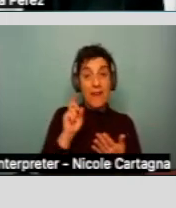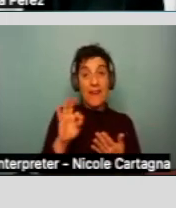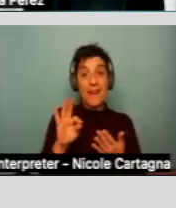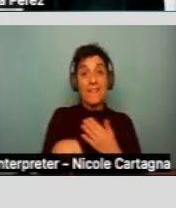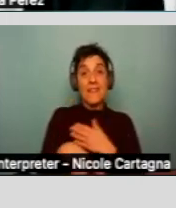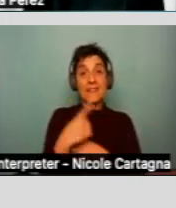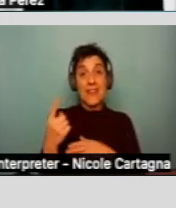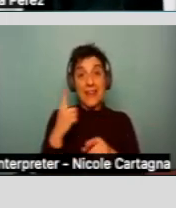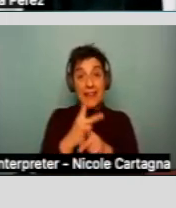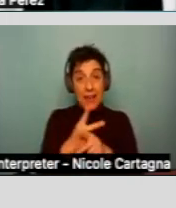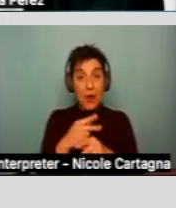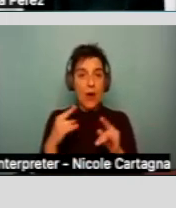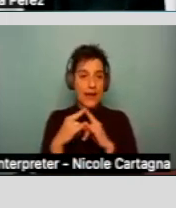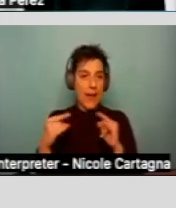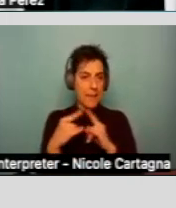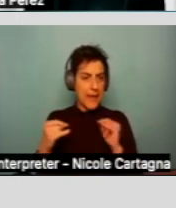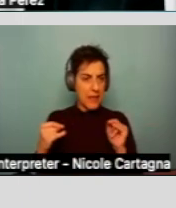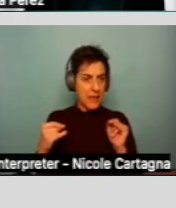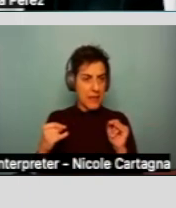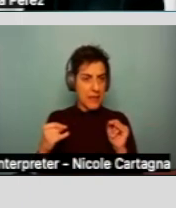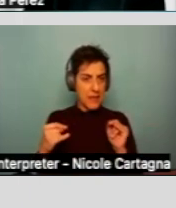if they meet a certain criteria.